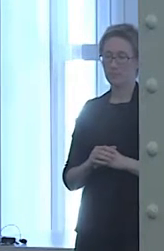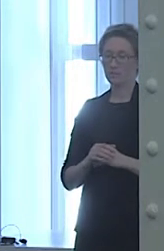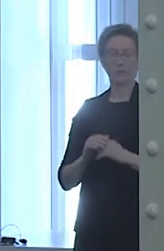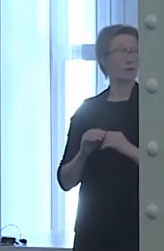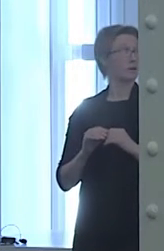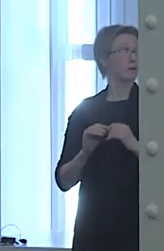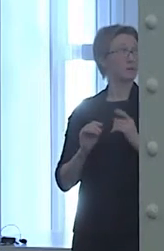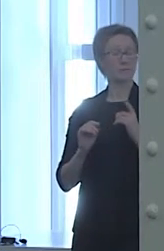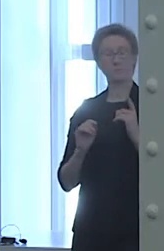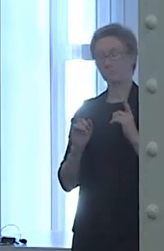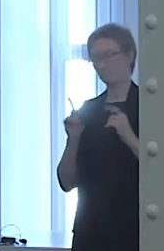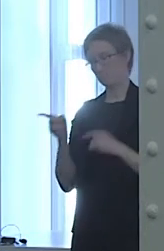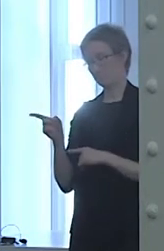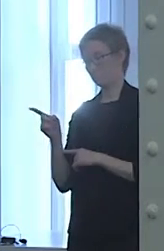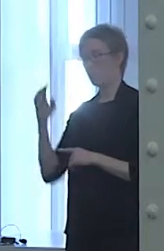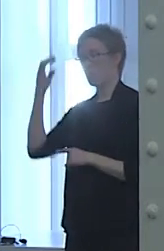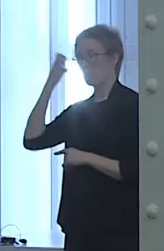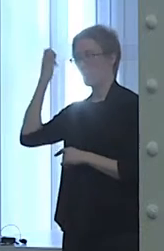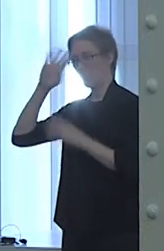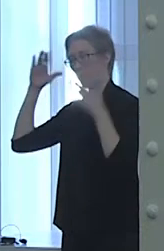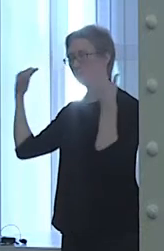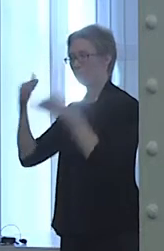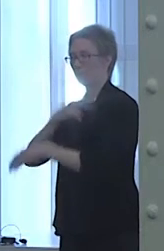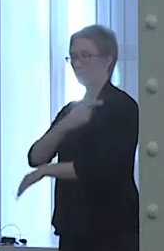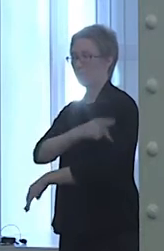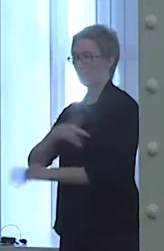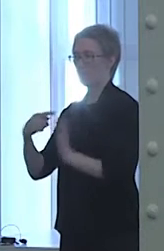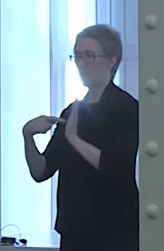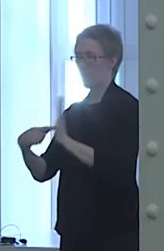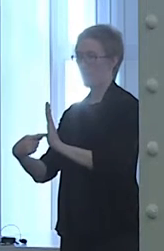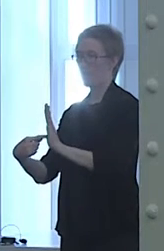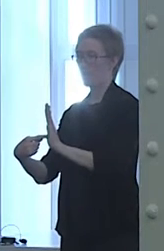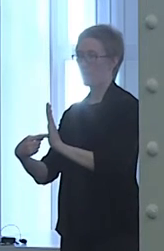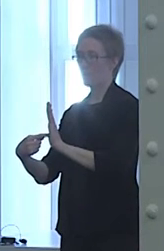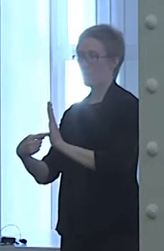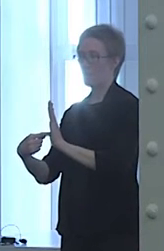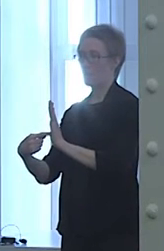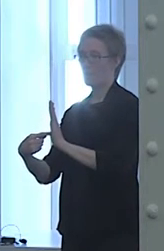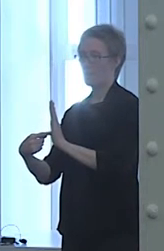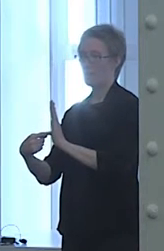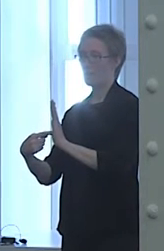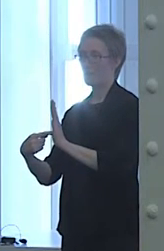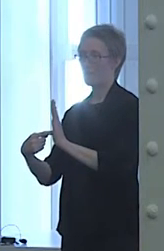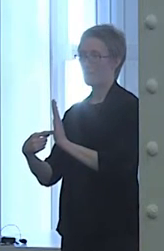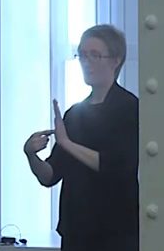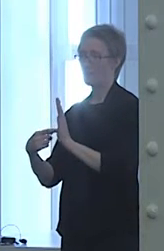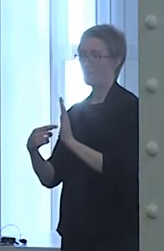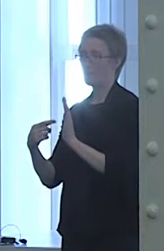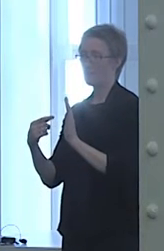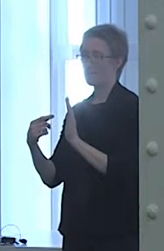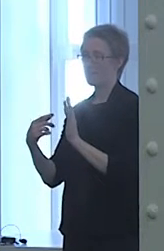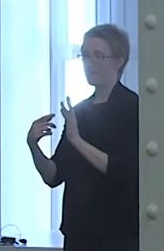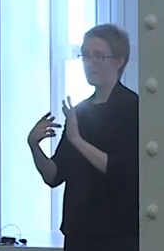it sometimes treats family members as though they're a nuisance, even when a patient